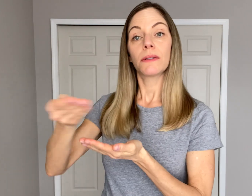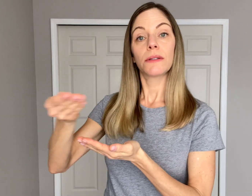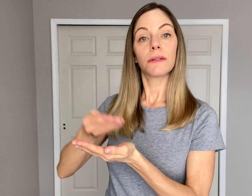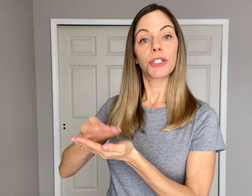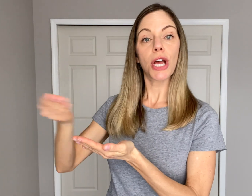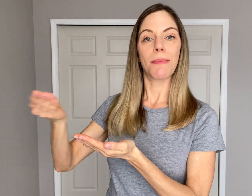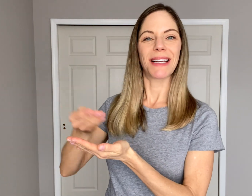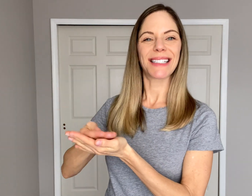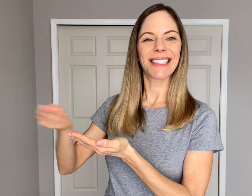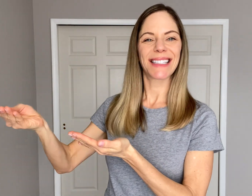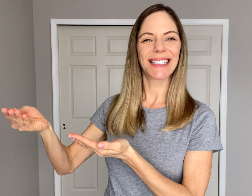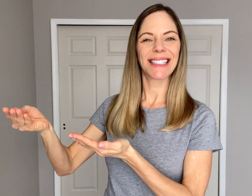"Shopping"